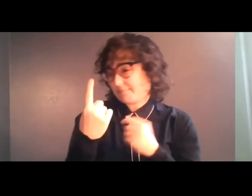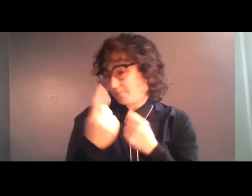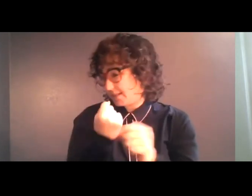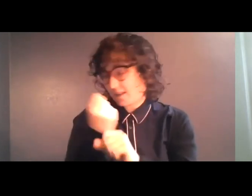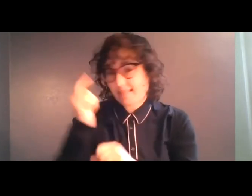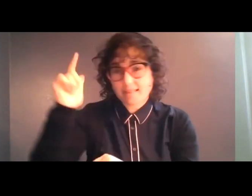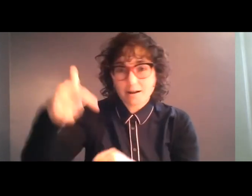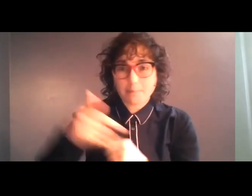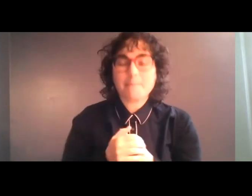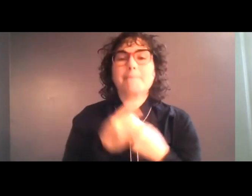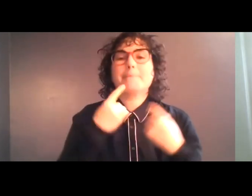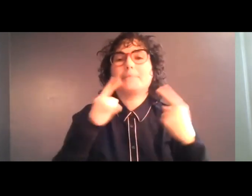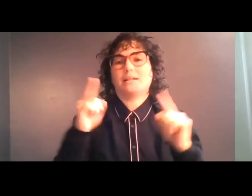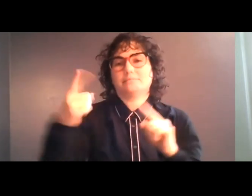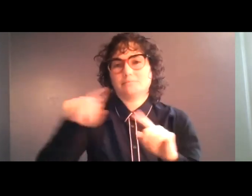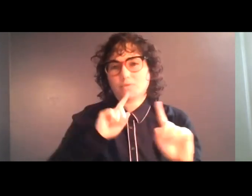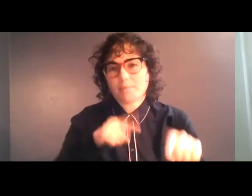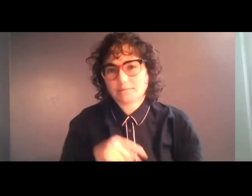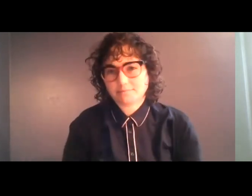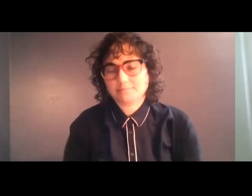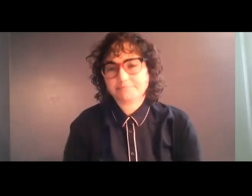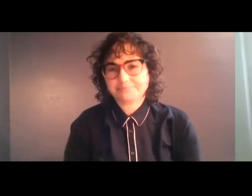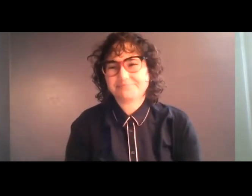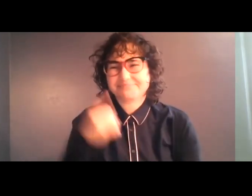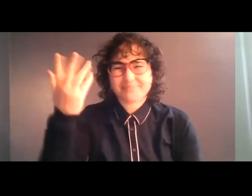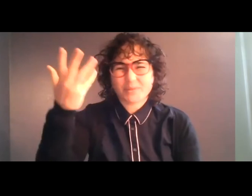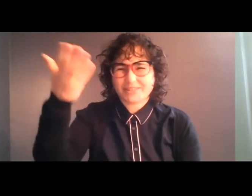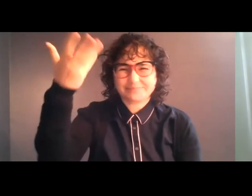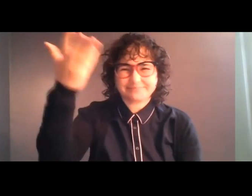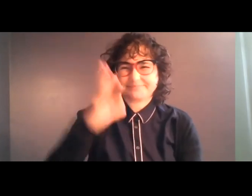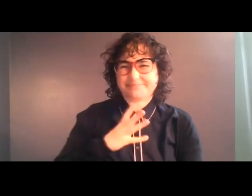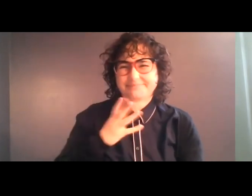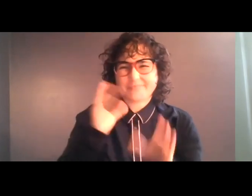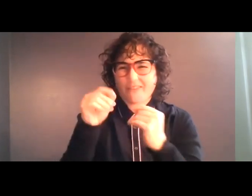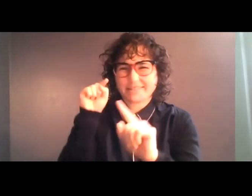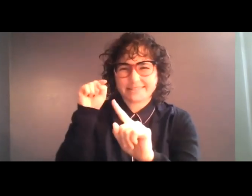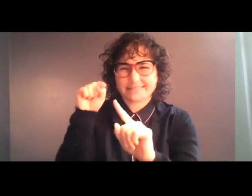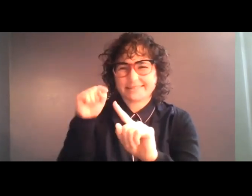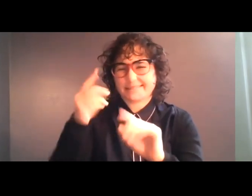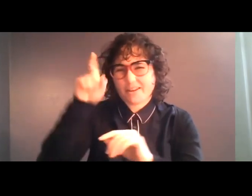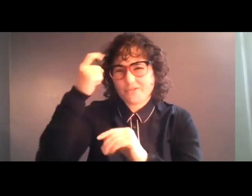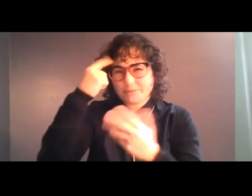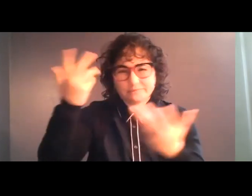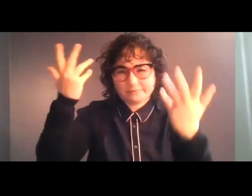we finally get aresponse. From whatever official office in the city government. "The Train